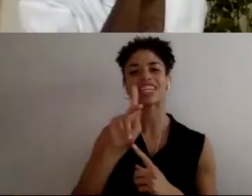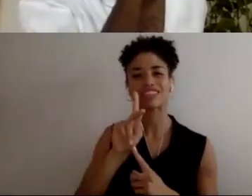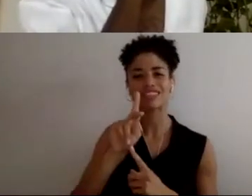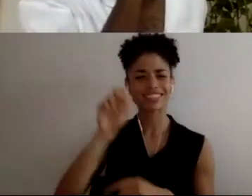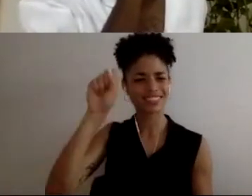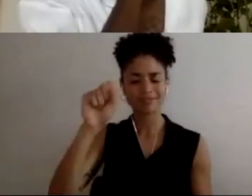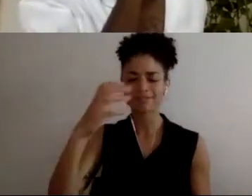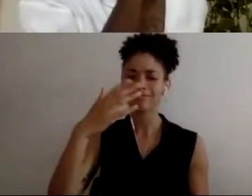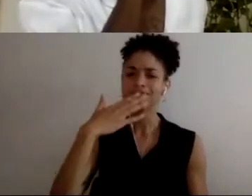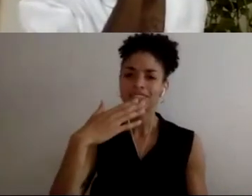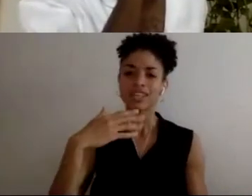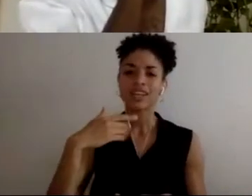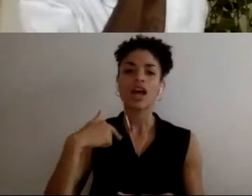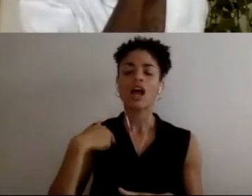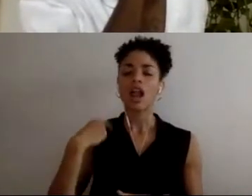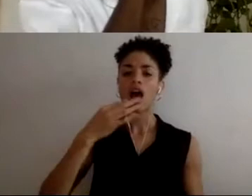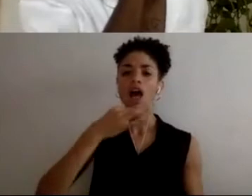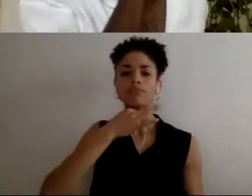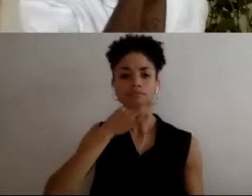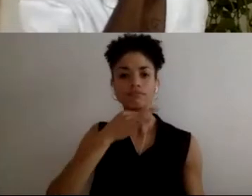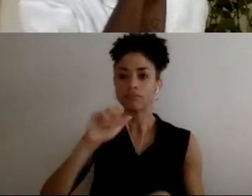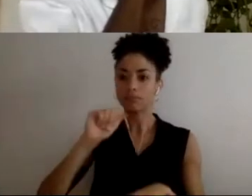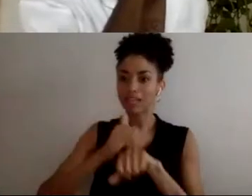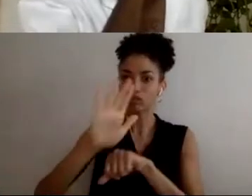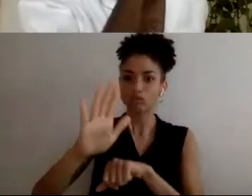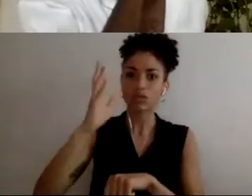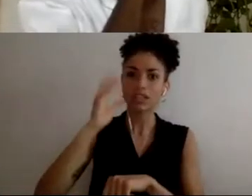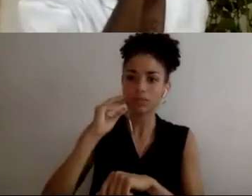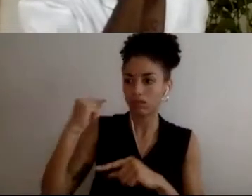of those experiences that you've had, what do you wish arts organizations